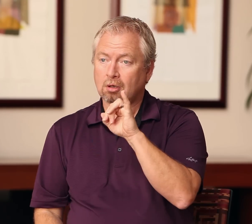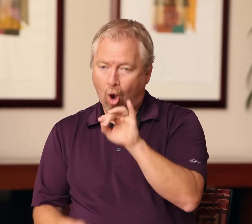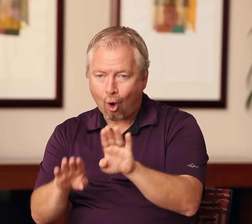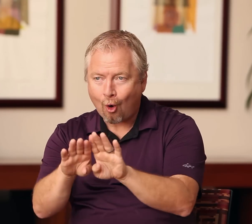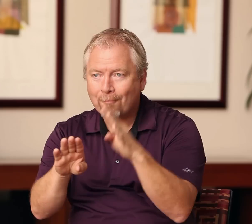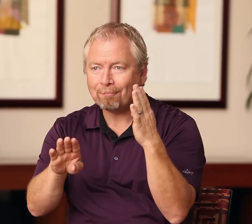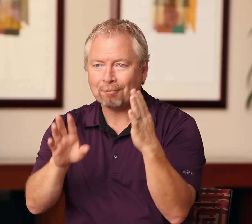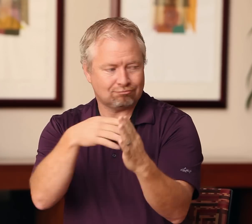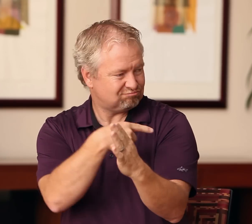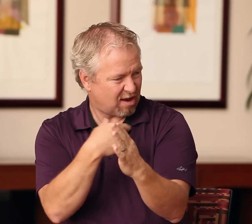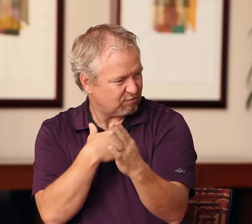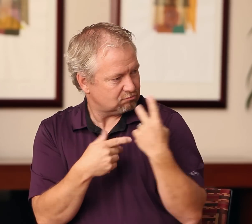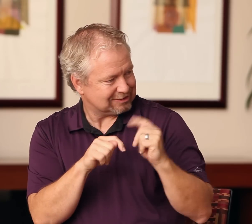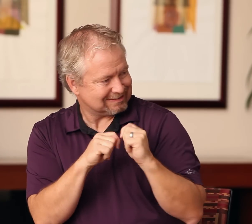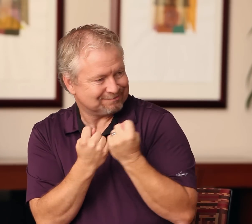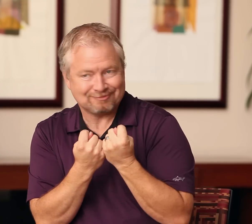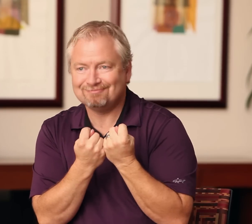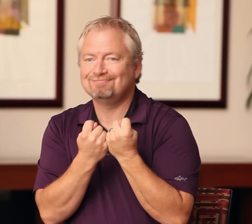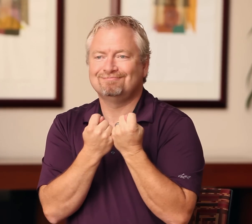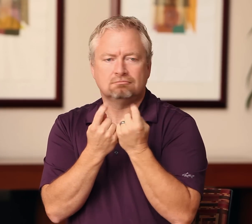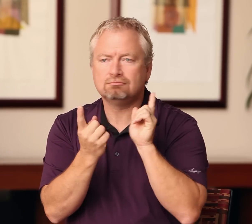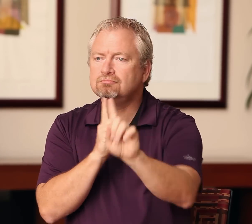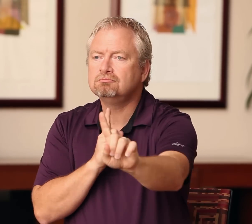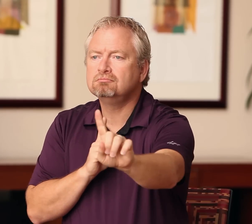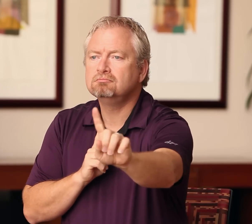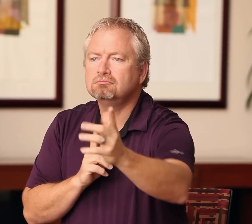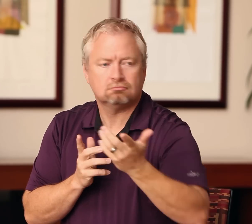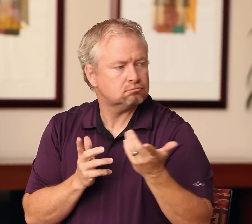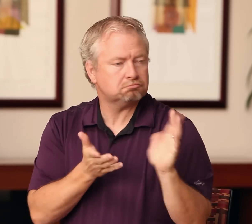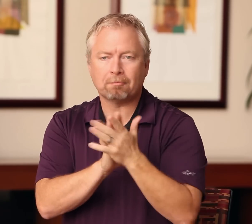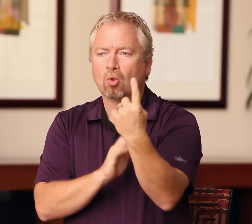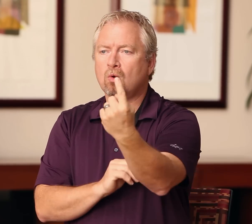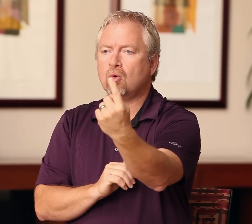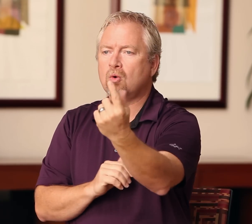to work — in a team. But then the hearing interpreter walks ahead and goes through the door alone, leaving the CDI behind.